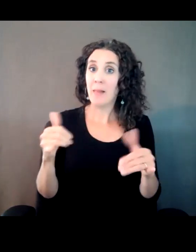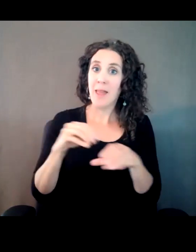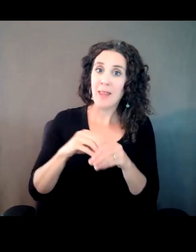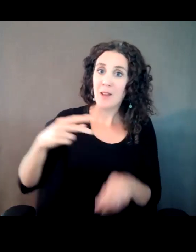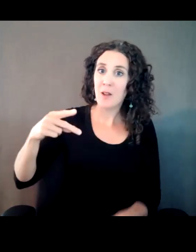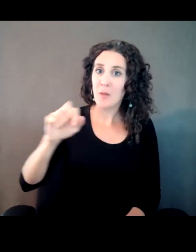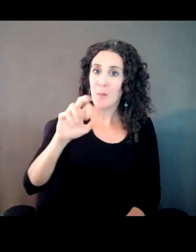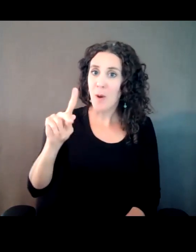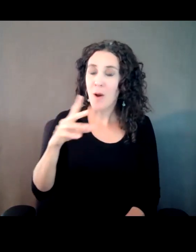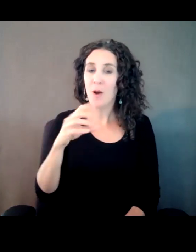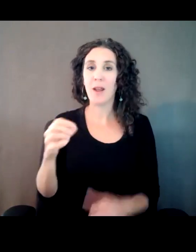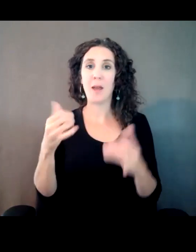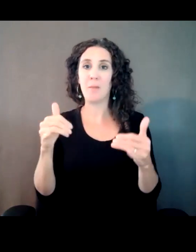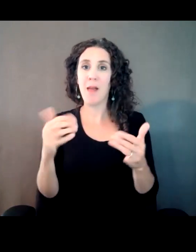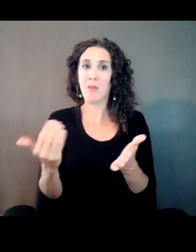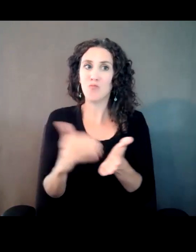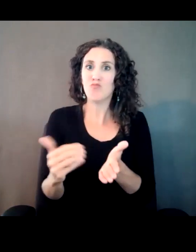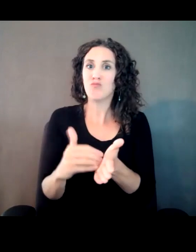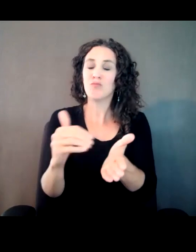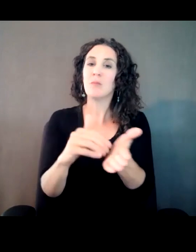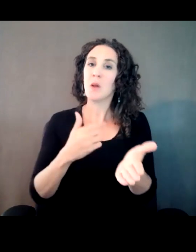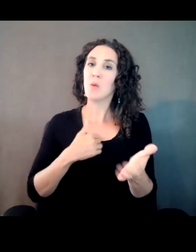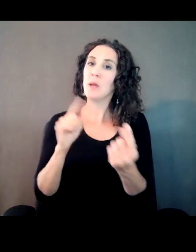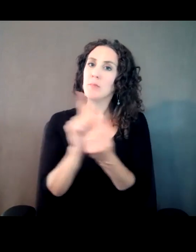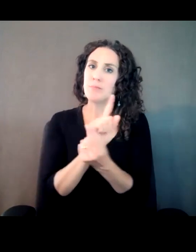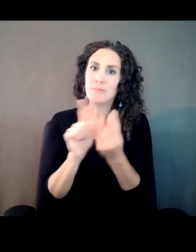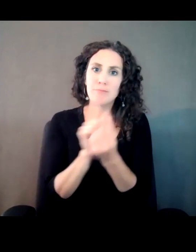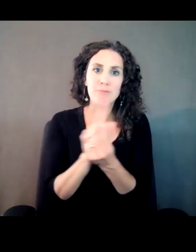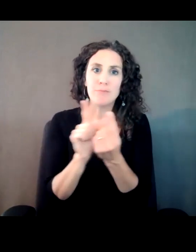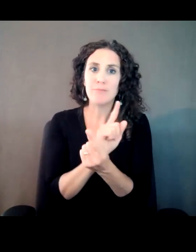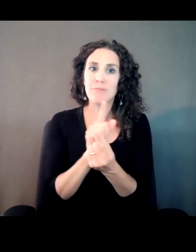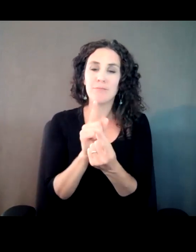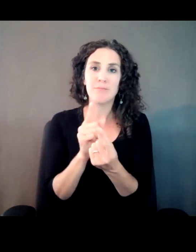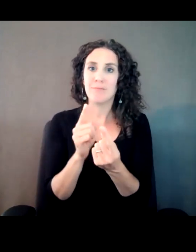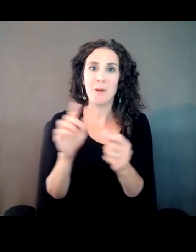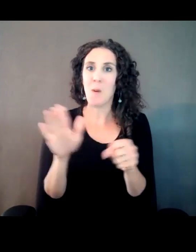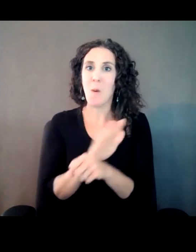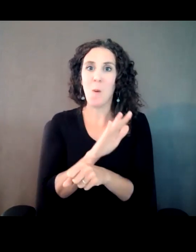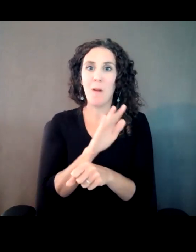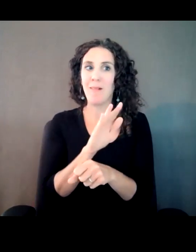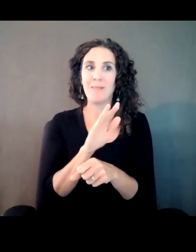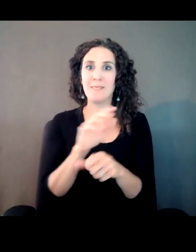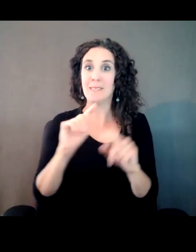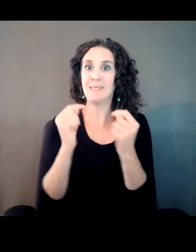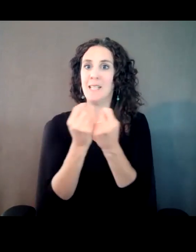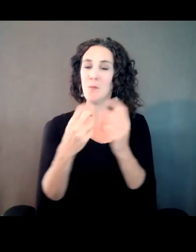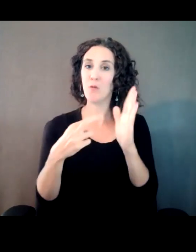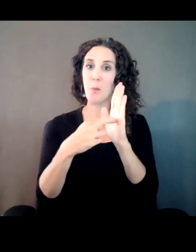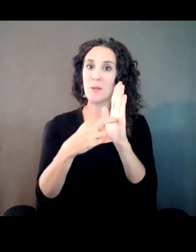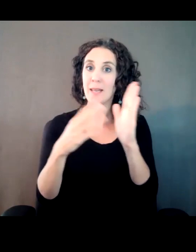gigs, we ended up meeting with a whole team of representations that picked me up -- we